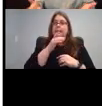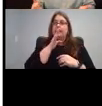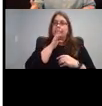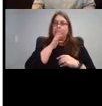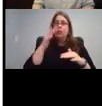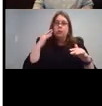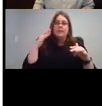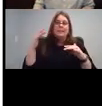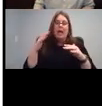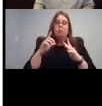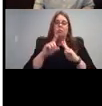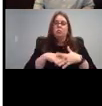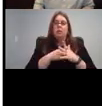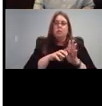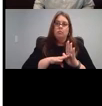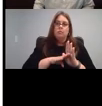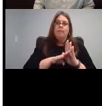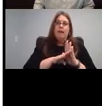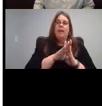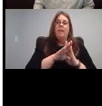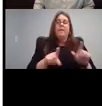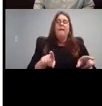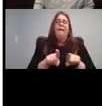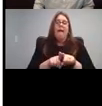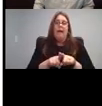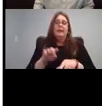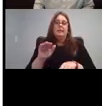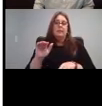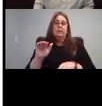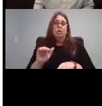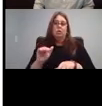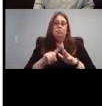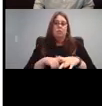children are learning to speak this what sound should my child be saying?